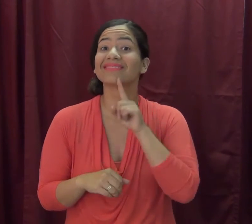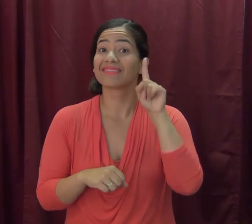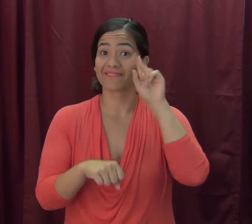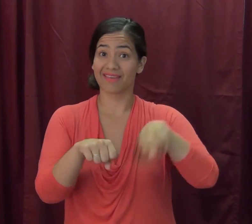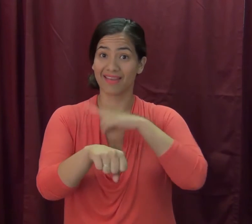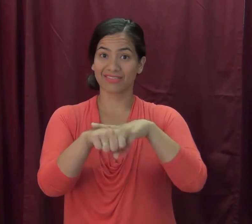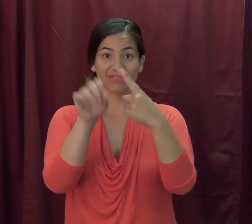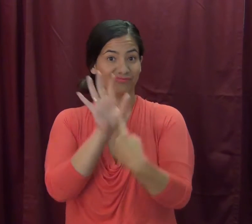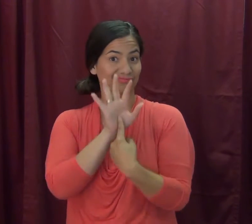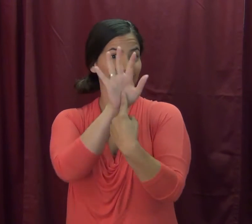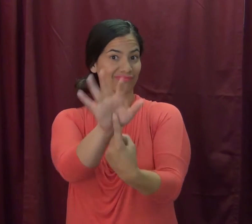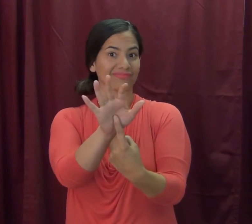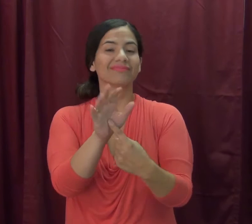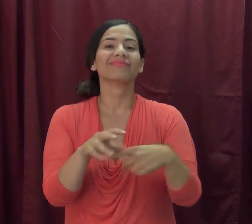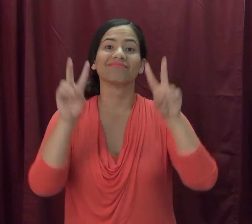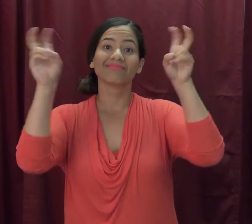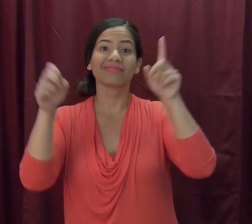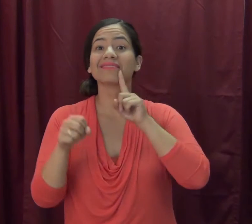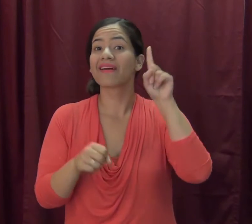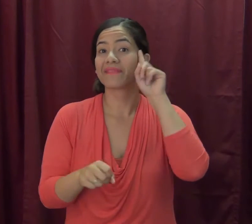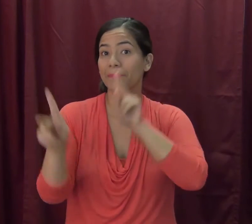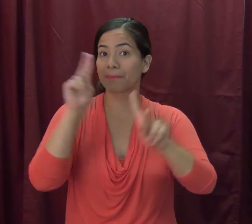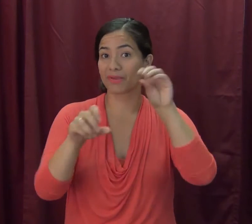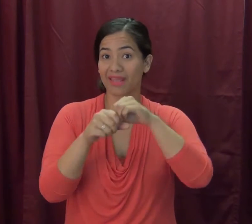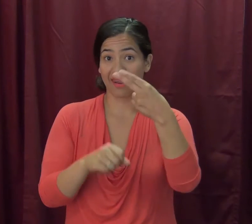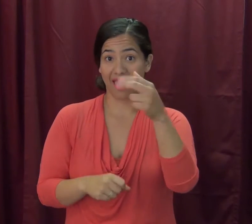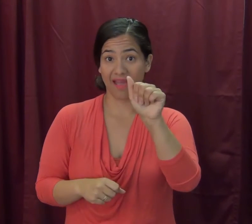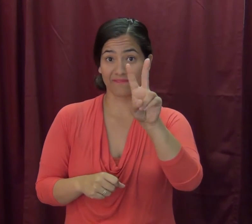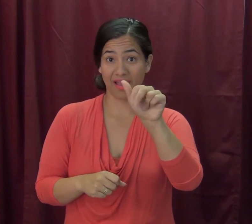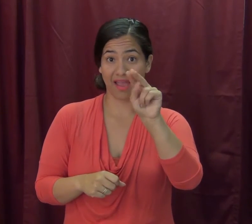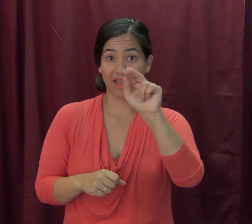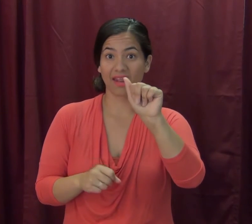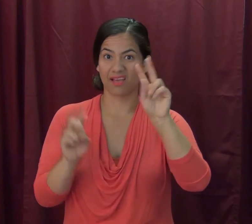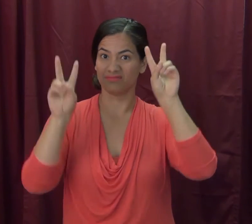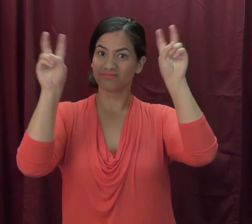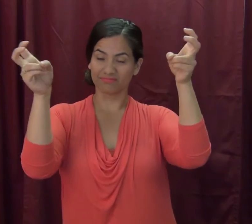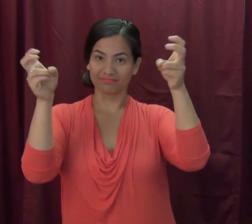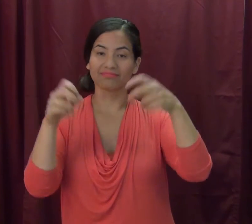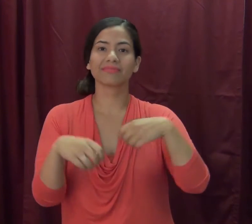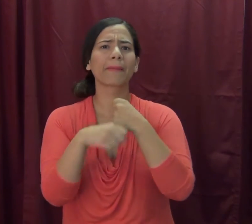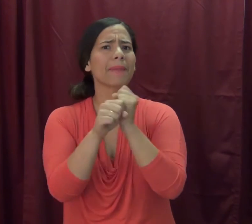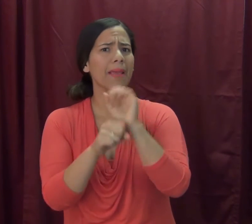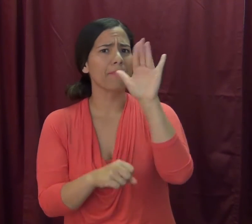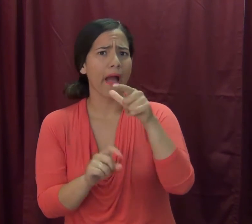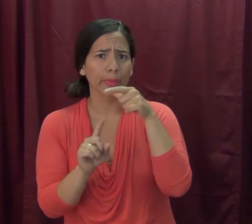Deaf Nation presents "Deaf People in Havana" documentary